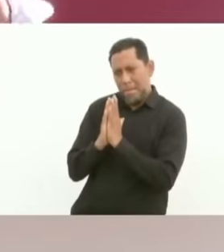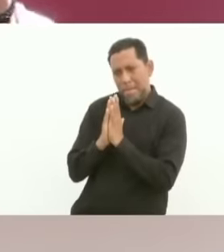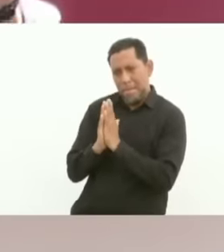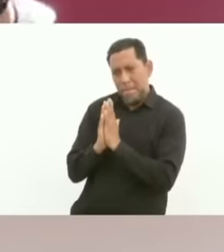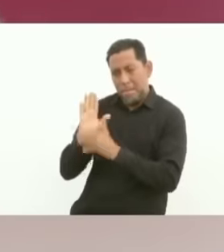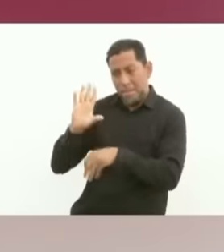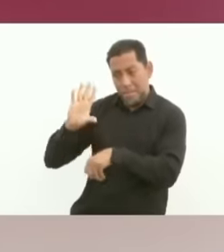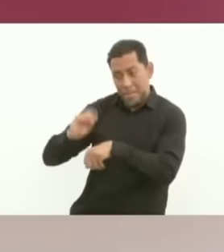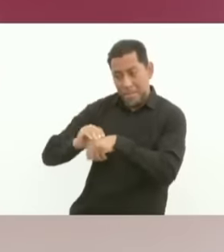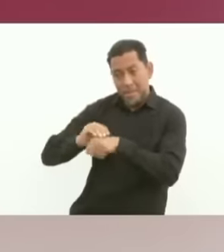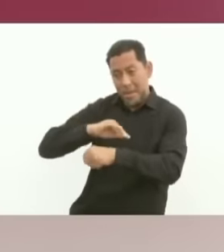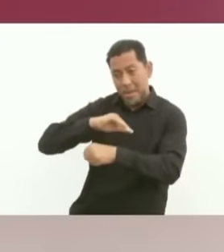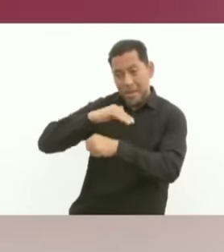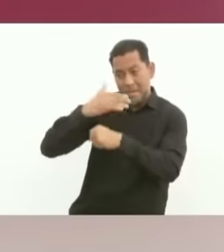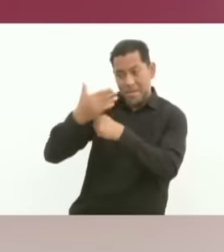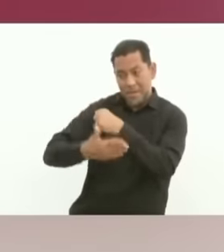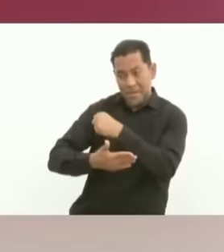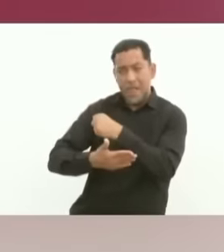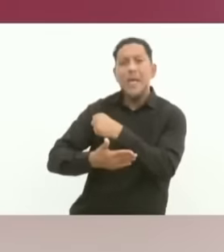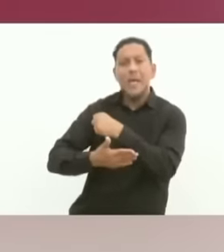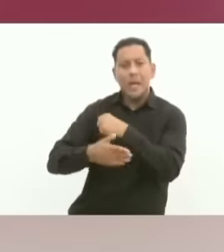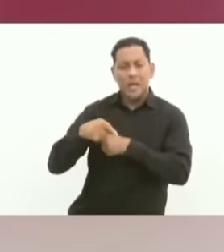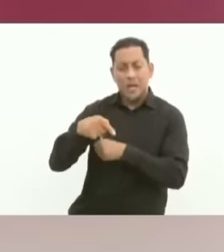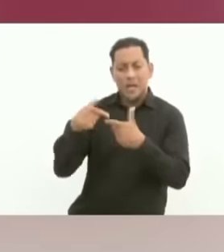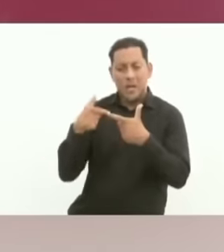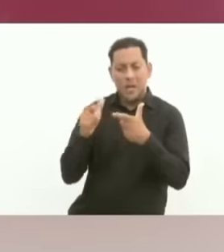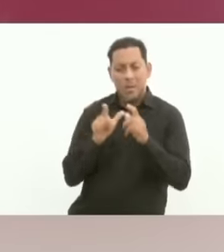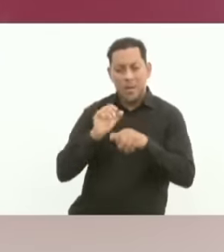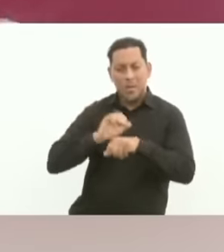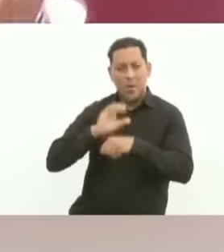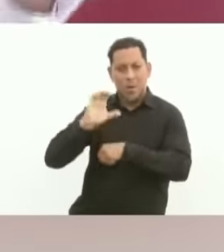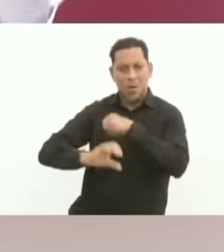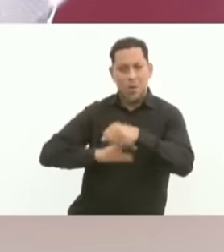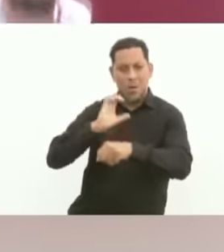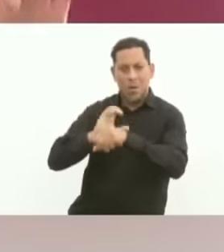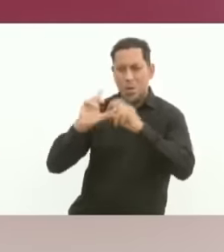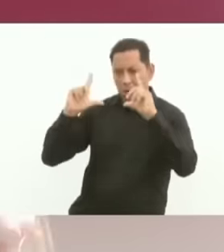then a photo with the members of the group of friends of Concordia so that I want to write it